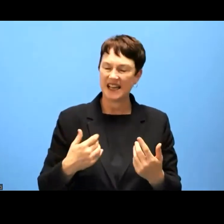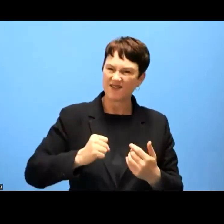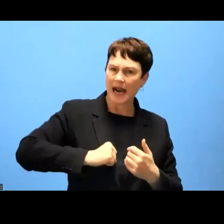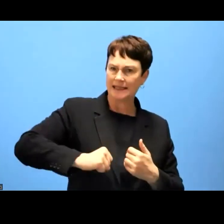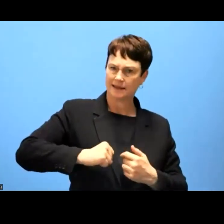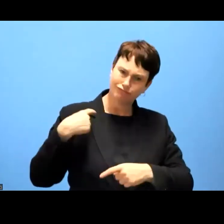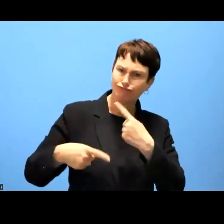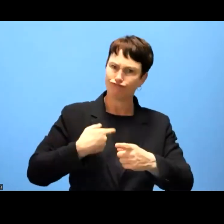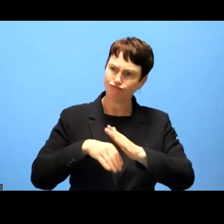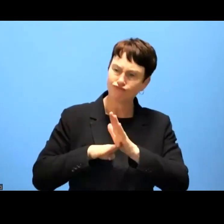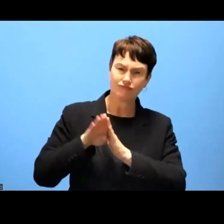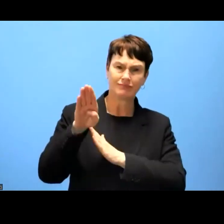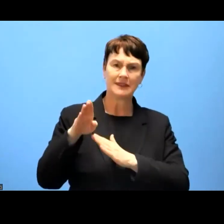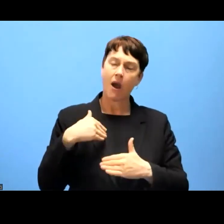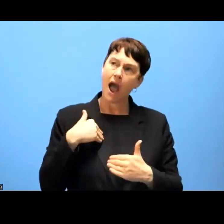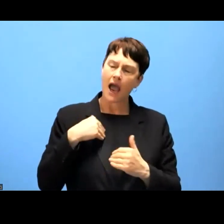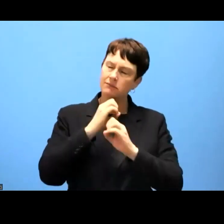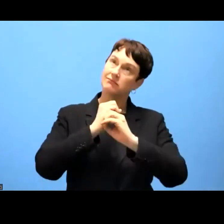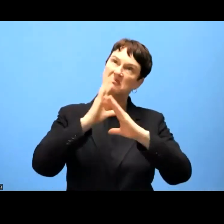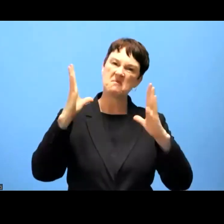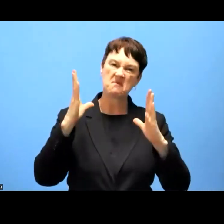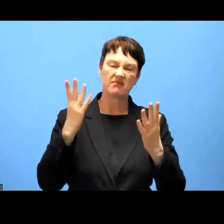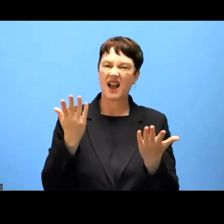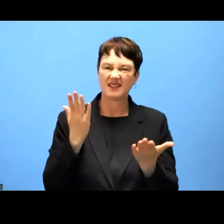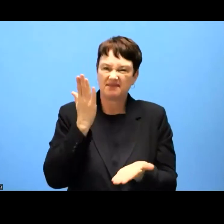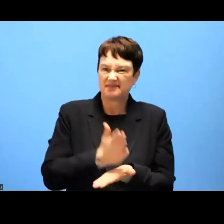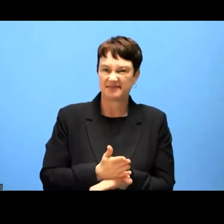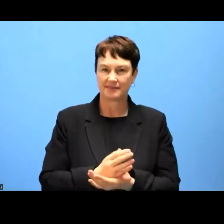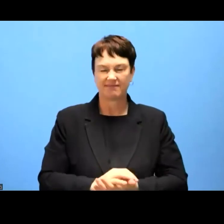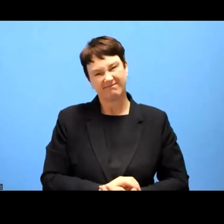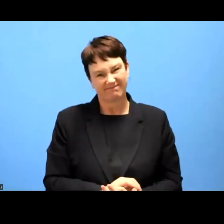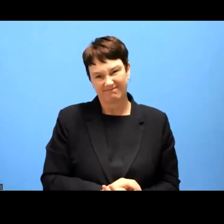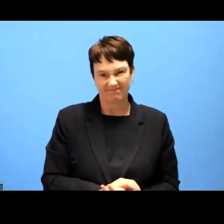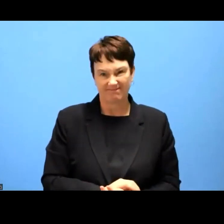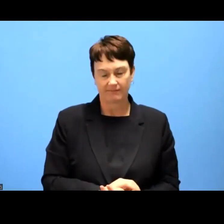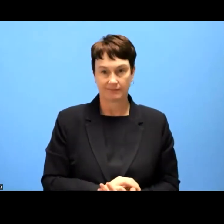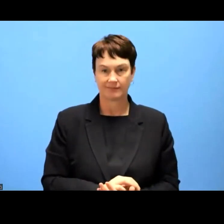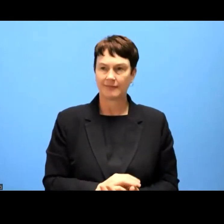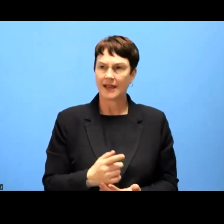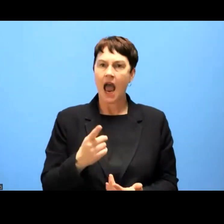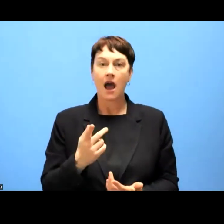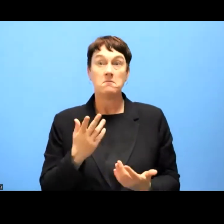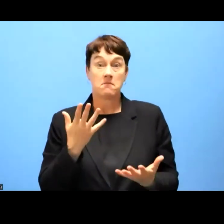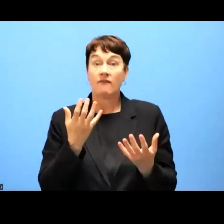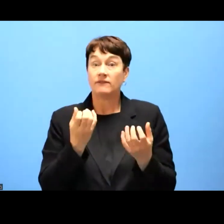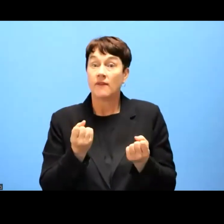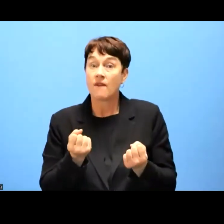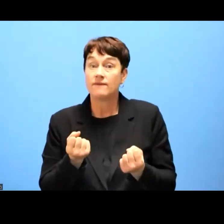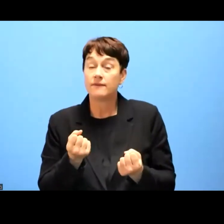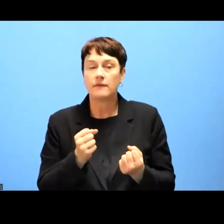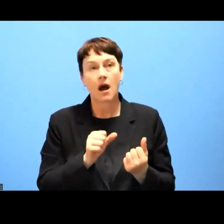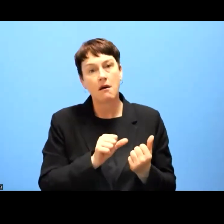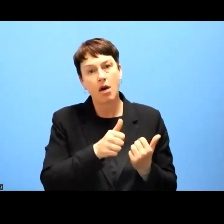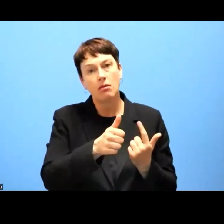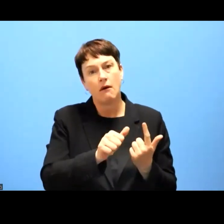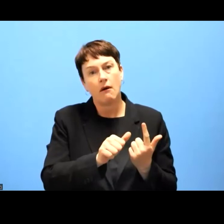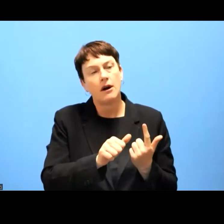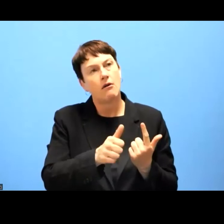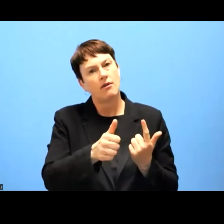So it has not improved, unfortunately, at the same pace as other, other important aspects